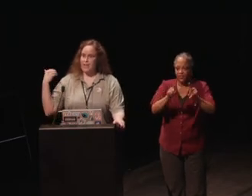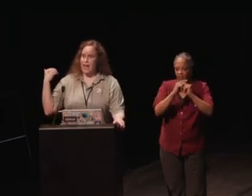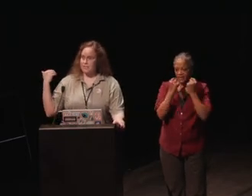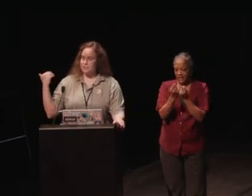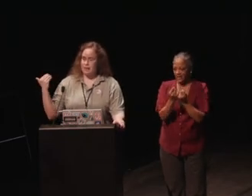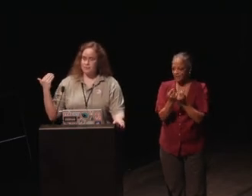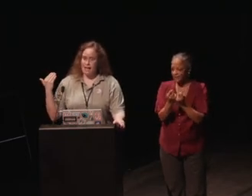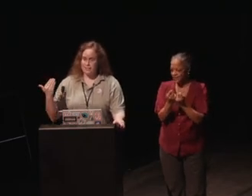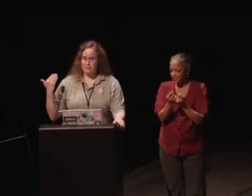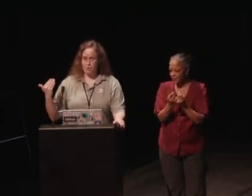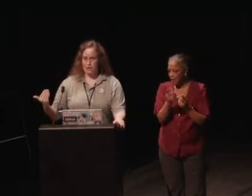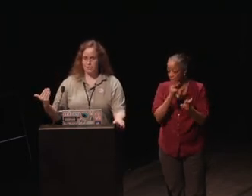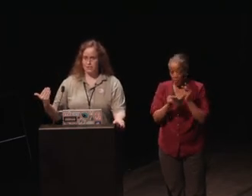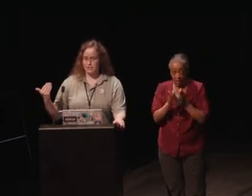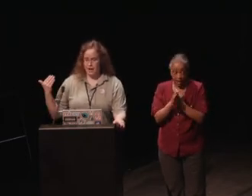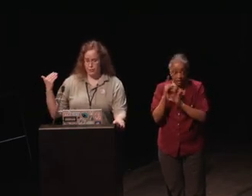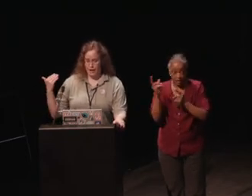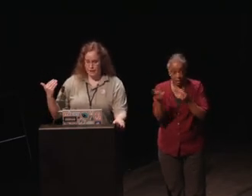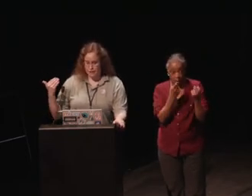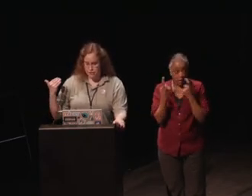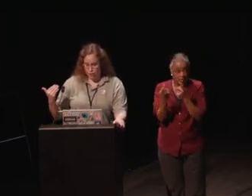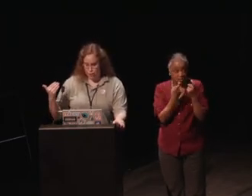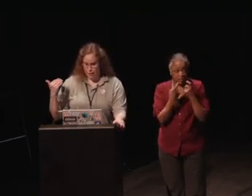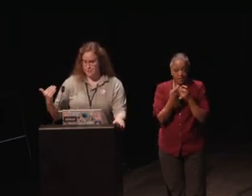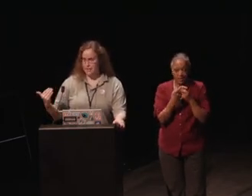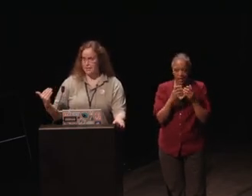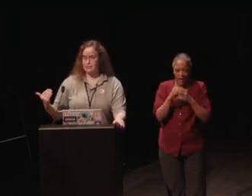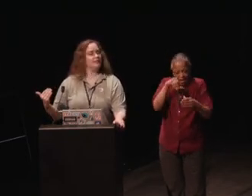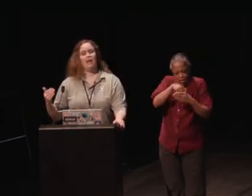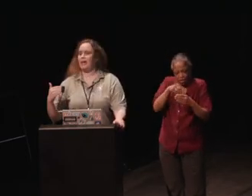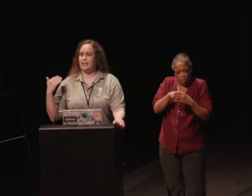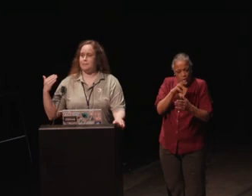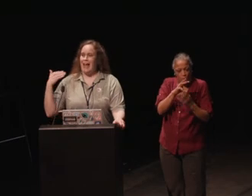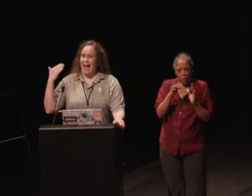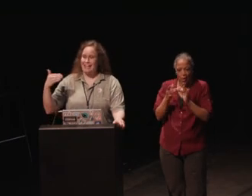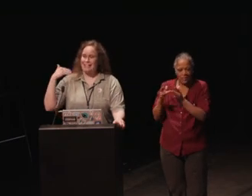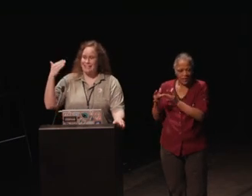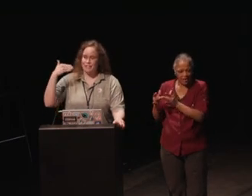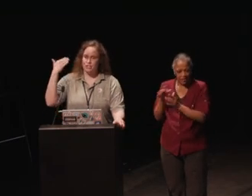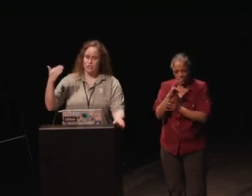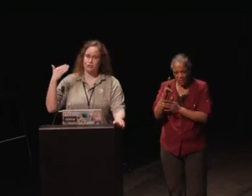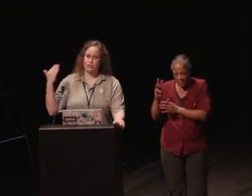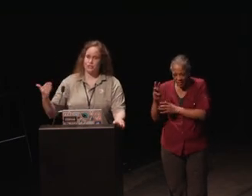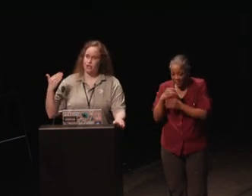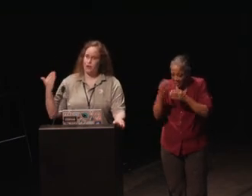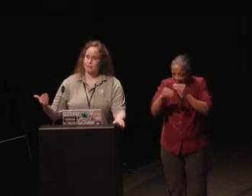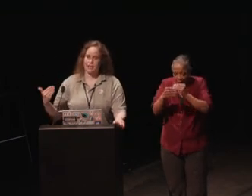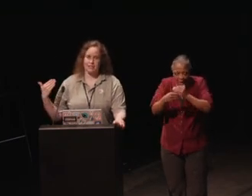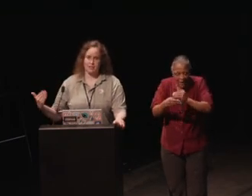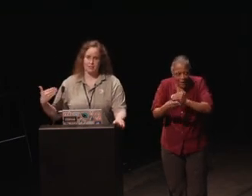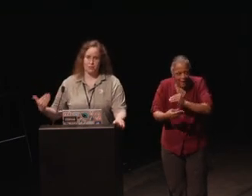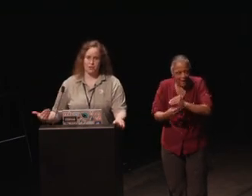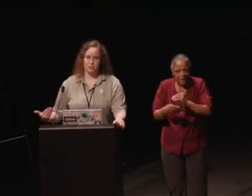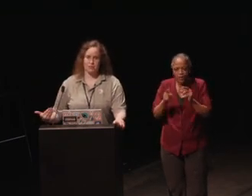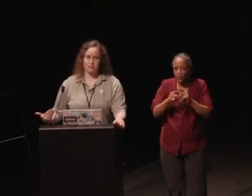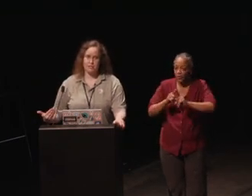As people ask me questions, I created an internal website and kept adding things to the internal website to answer the questions.